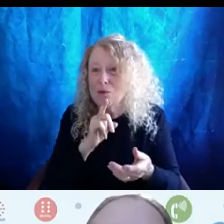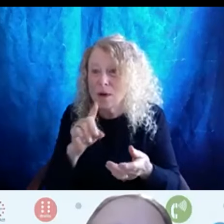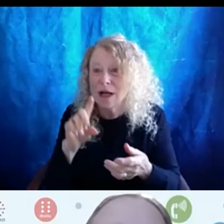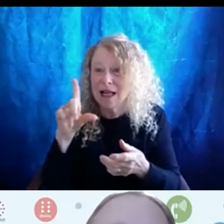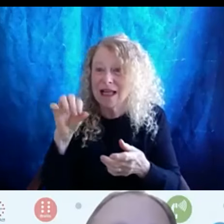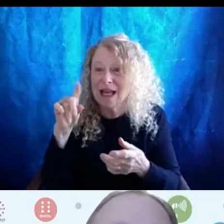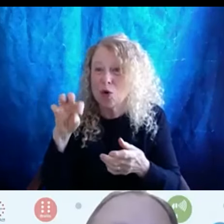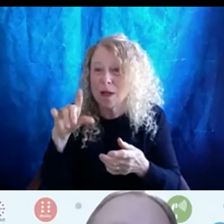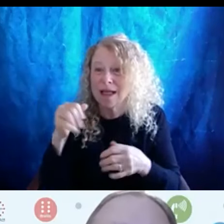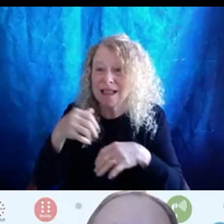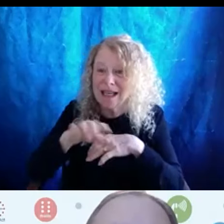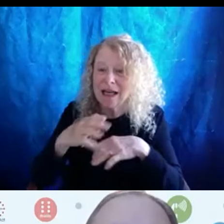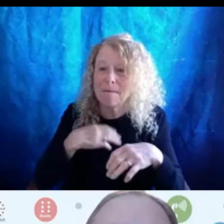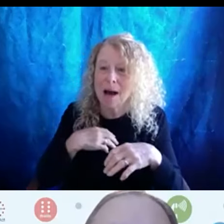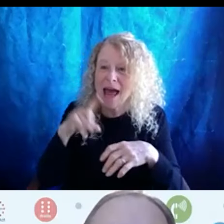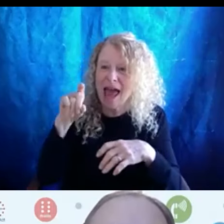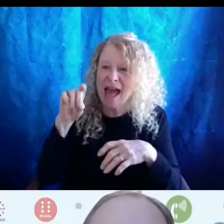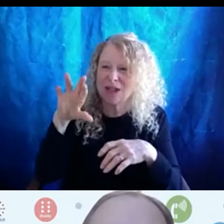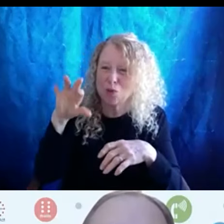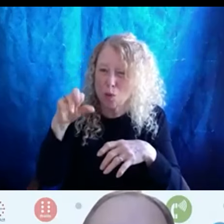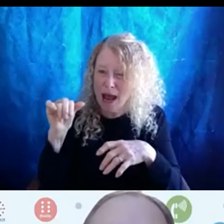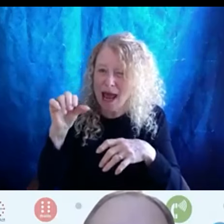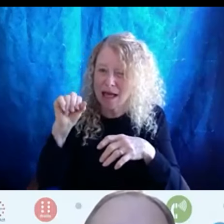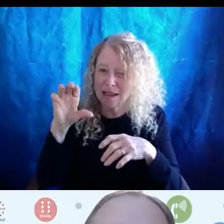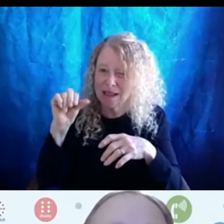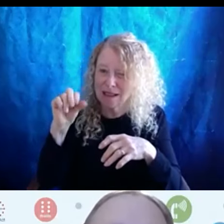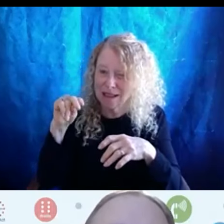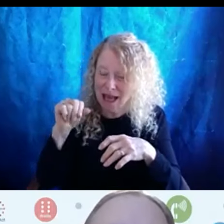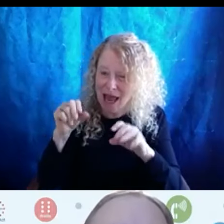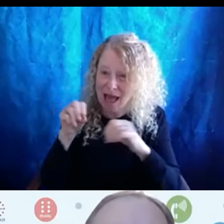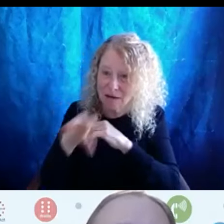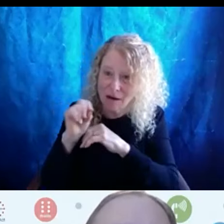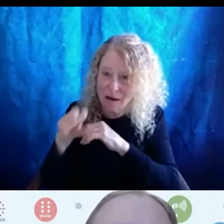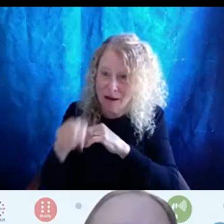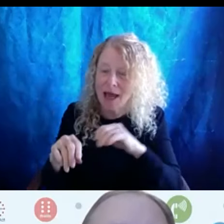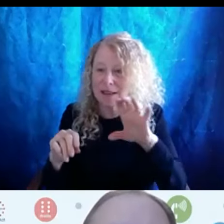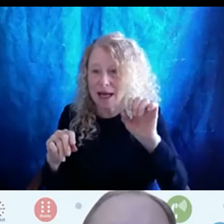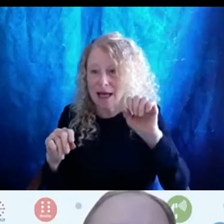my scans from X-ray and and and. Cat to show the damage that I had